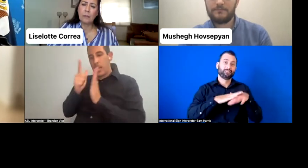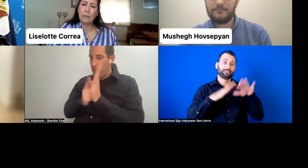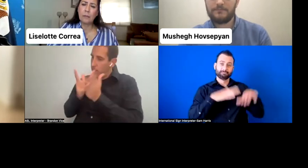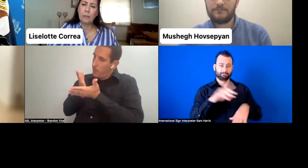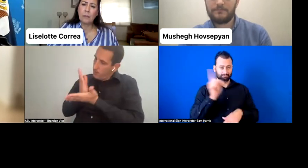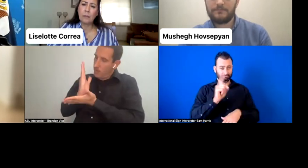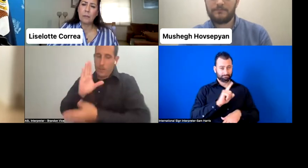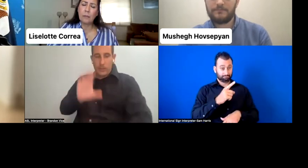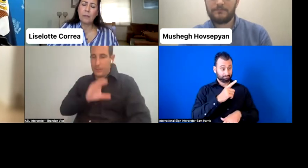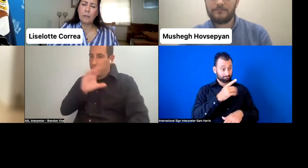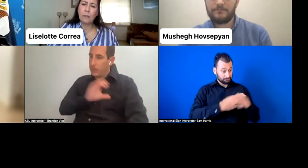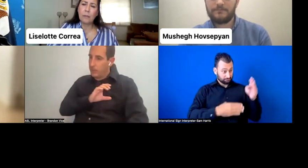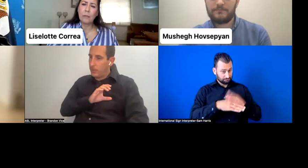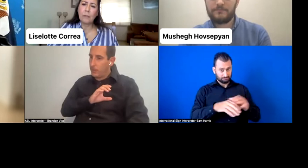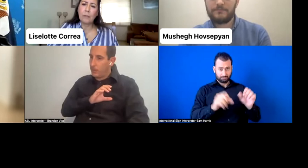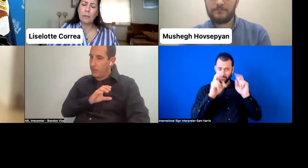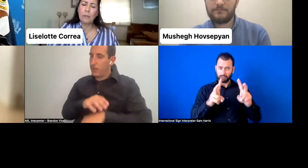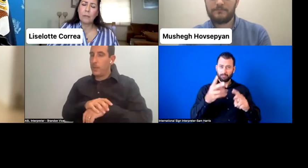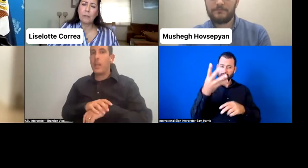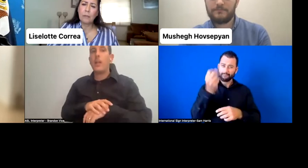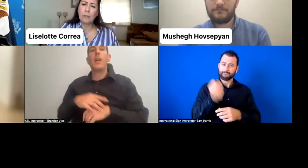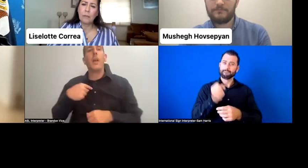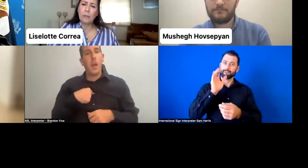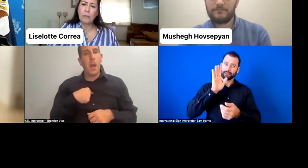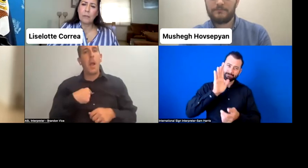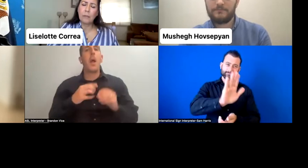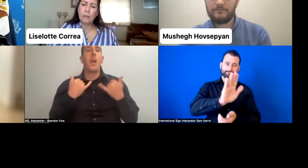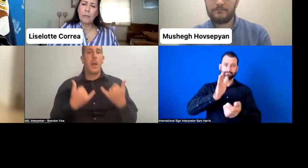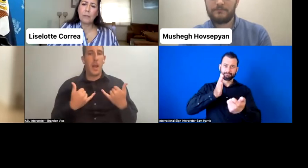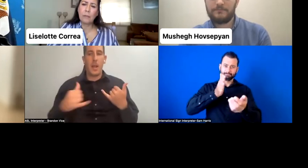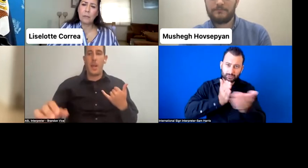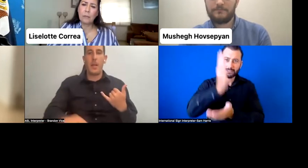And I understand now that I represent